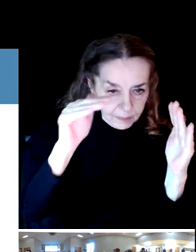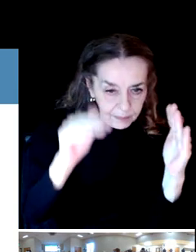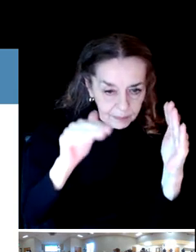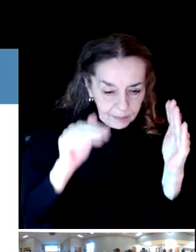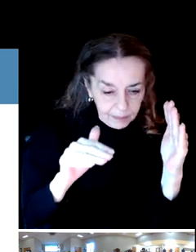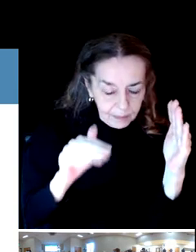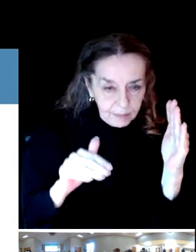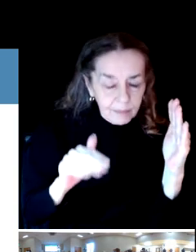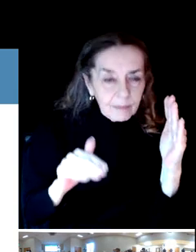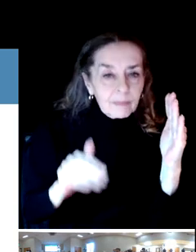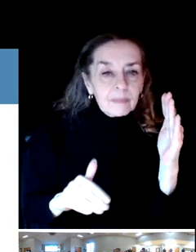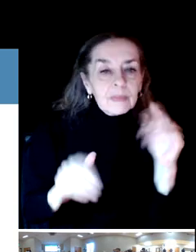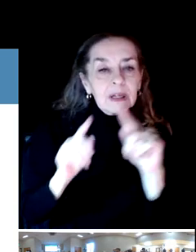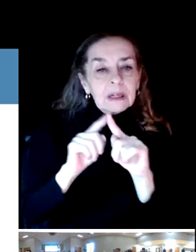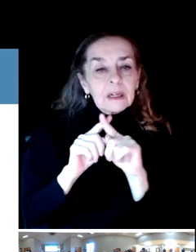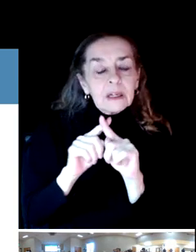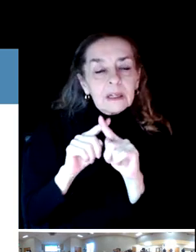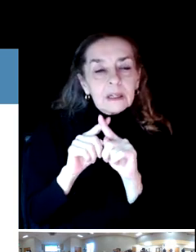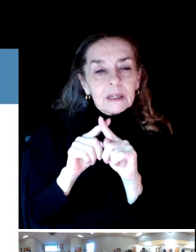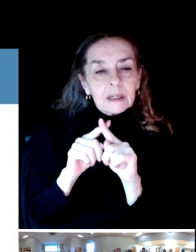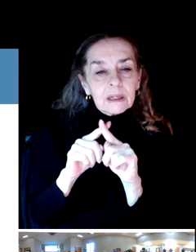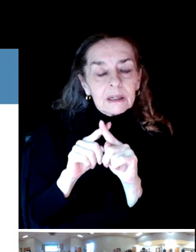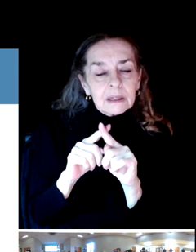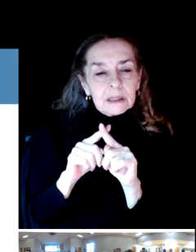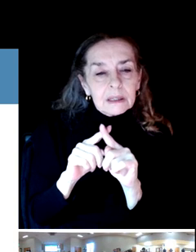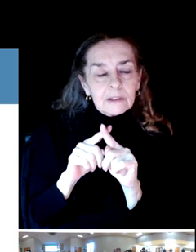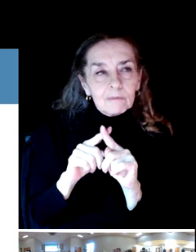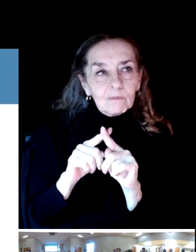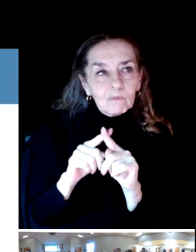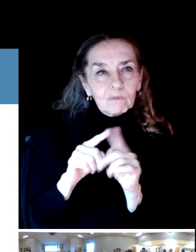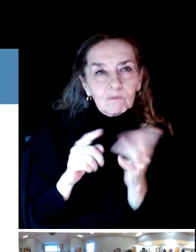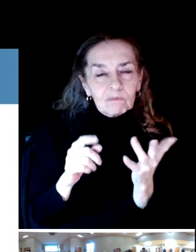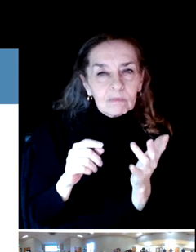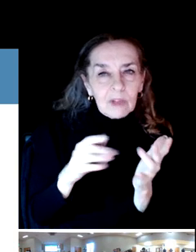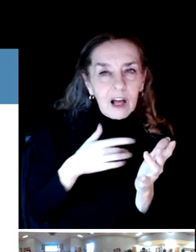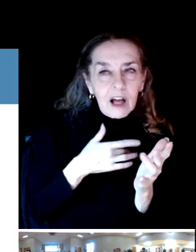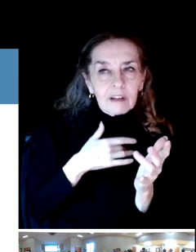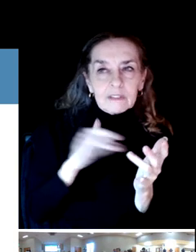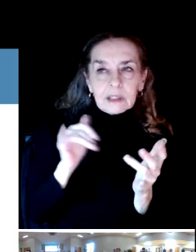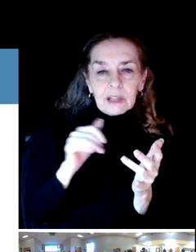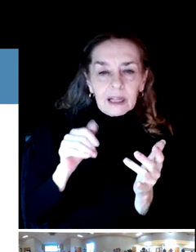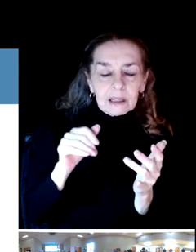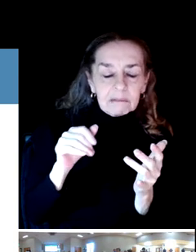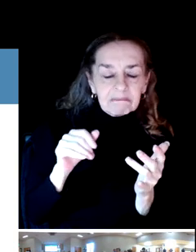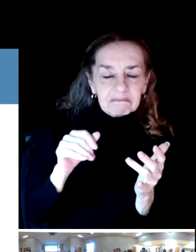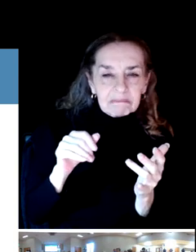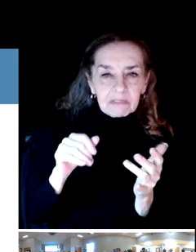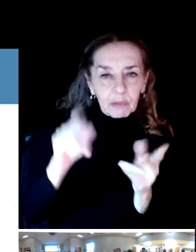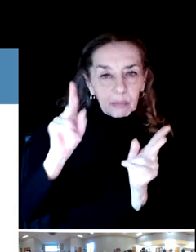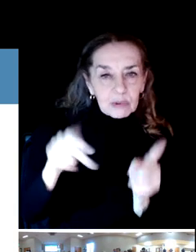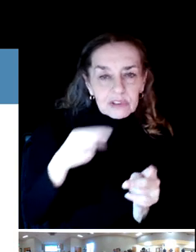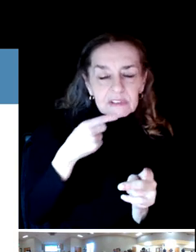So the survey said that you need something, a new program or a new facility, and the community